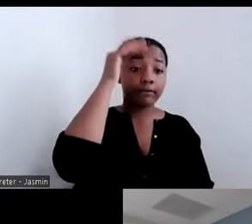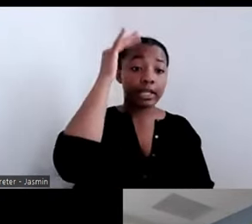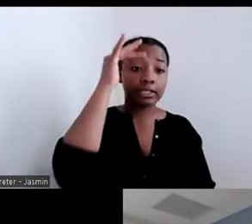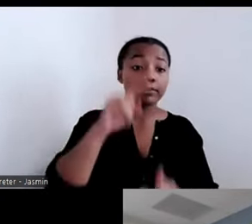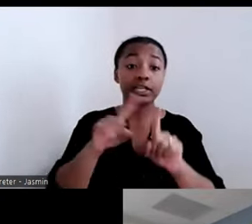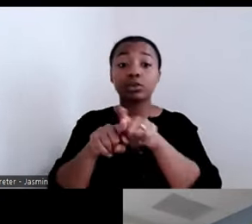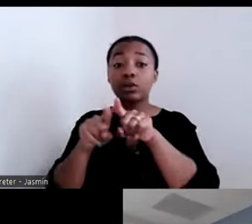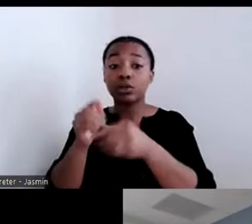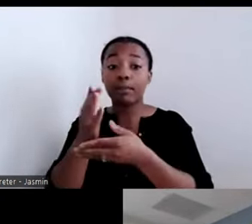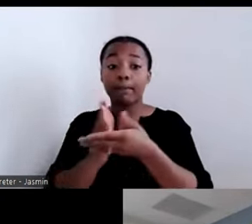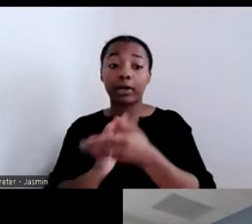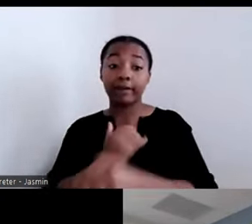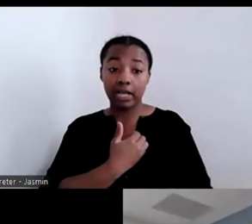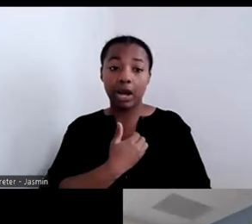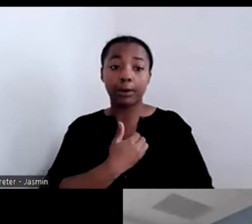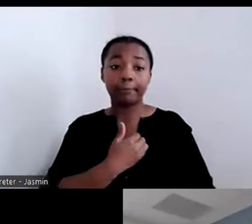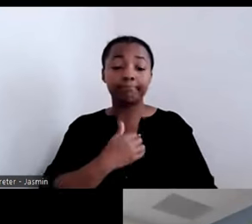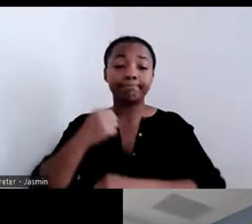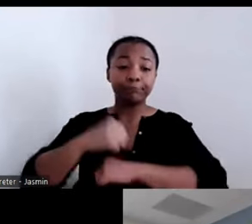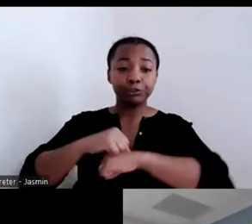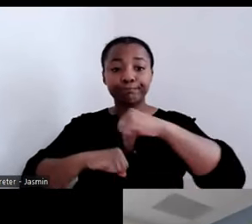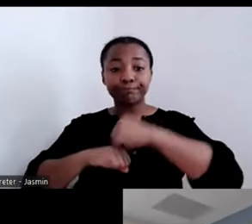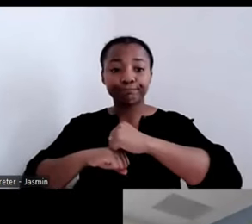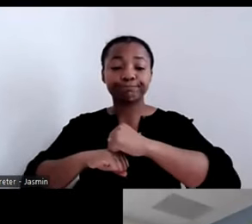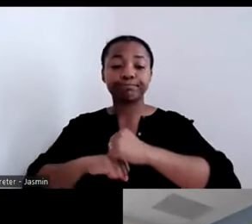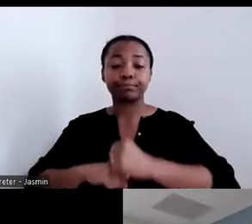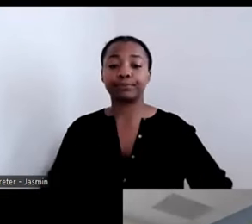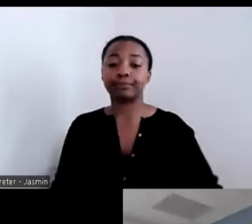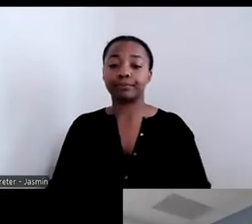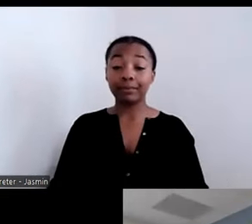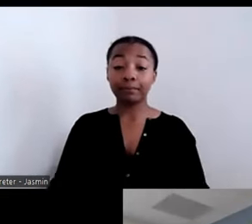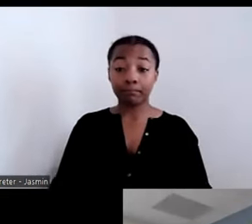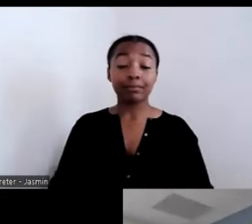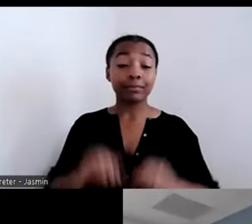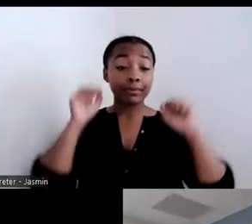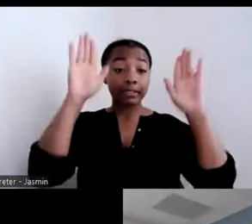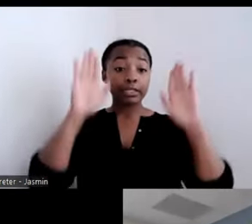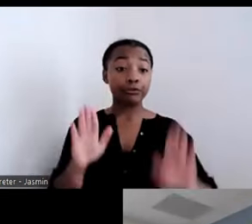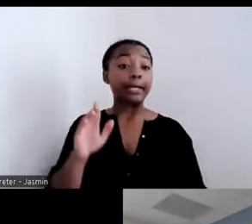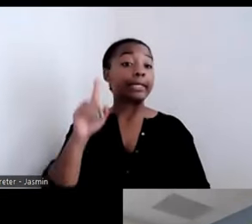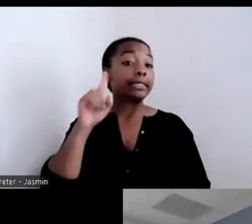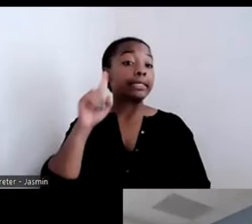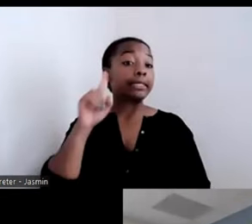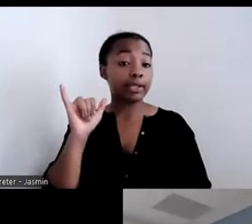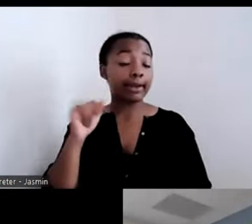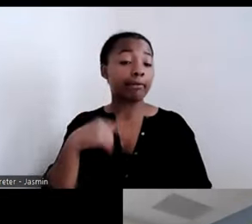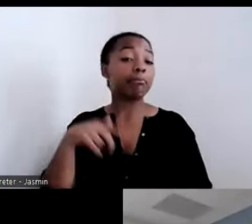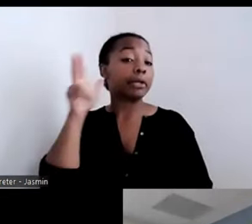ERICA McFADDEN: That is great. Sounds like you were saying perseverance pays